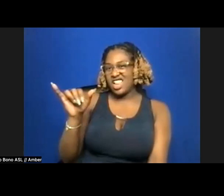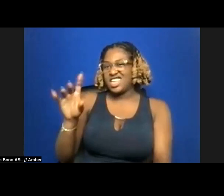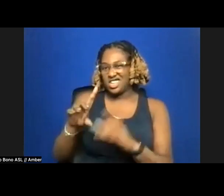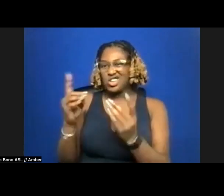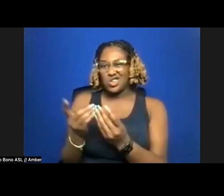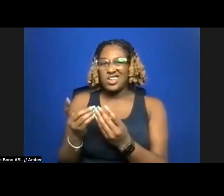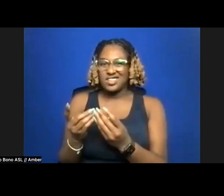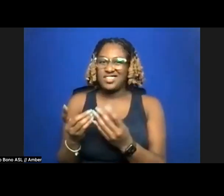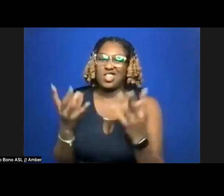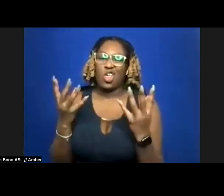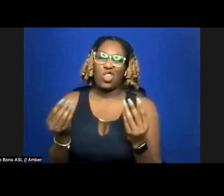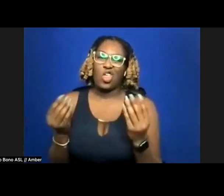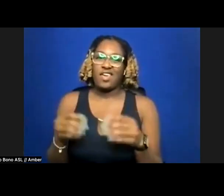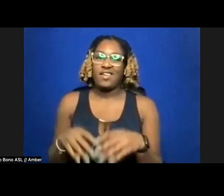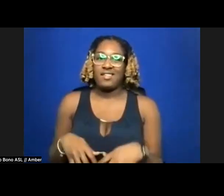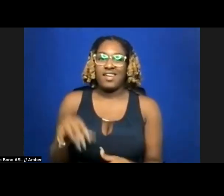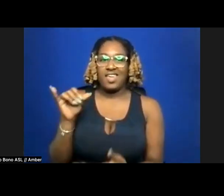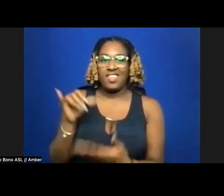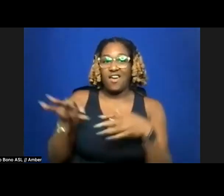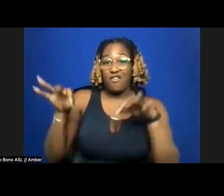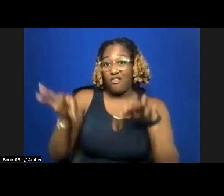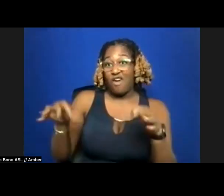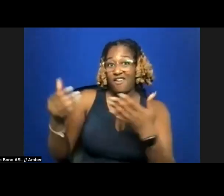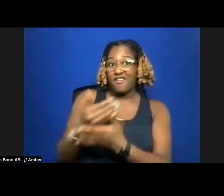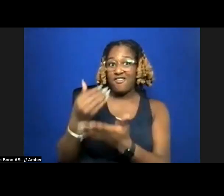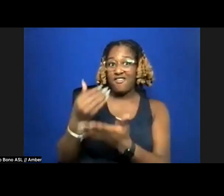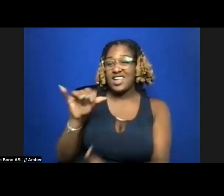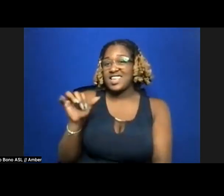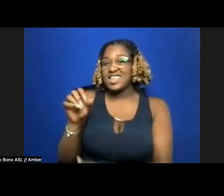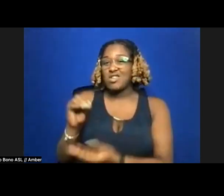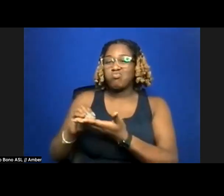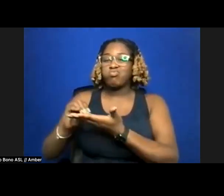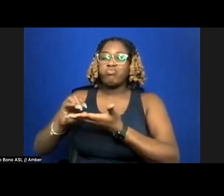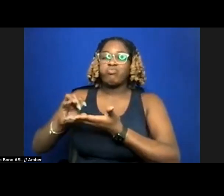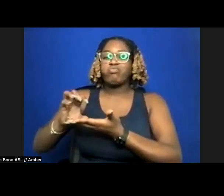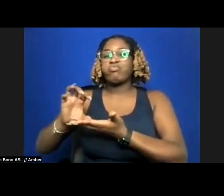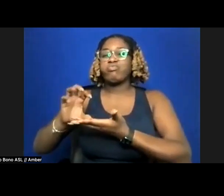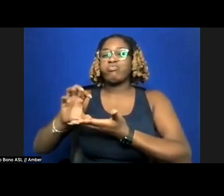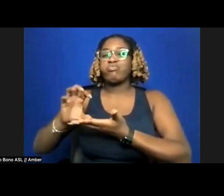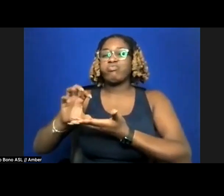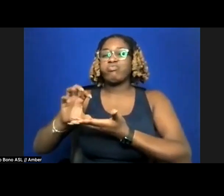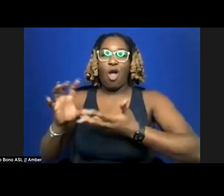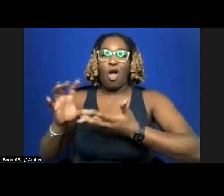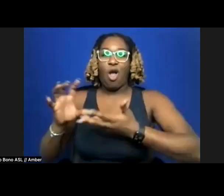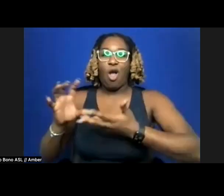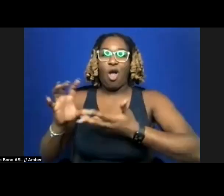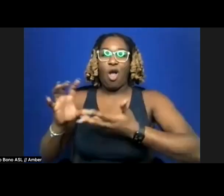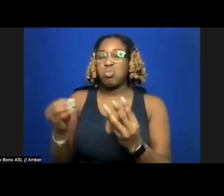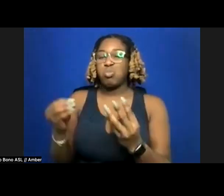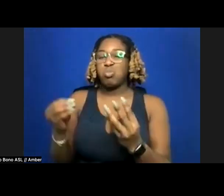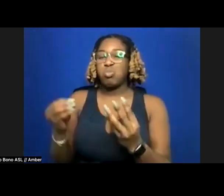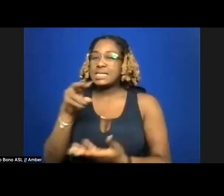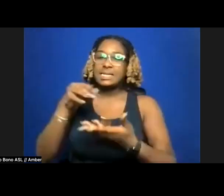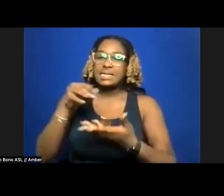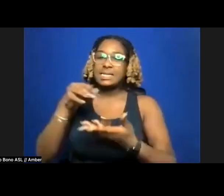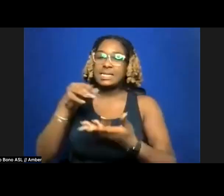Fryer fresh, the yeast dough proofs balloons and cinnamon heat, batter buttered harpooned with jam,